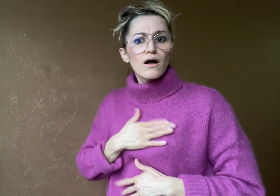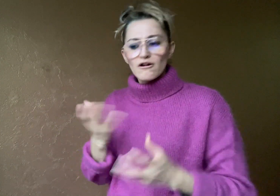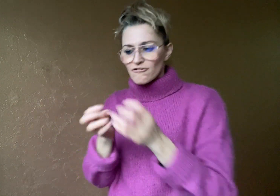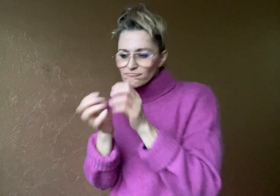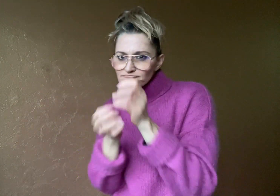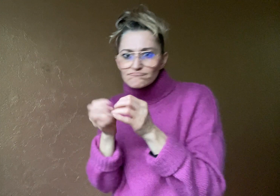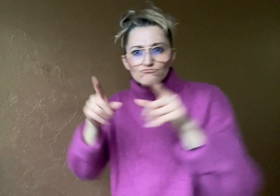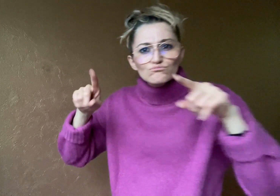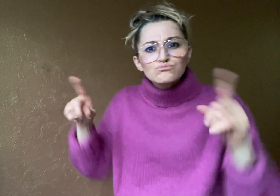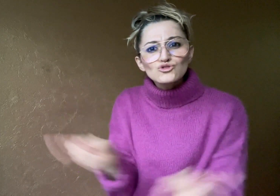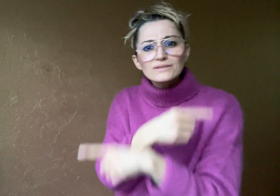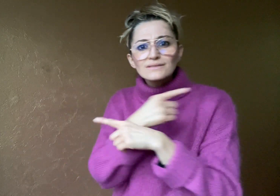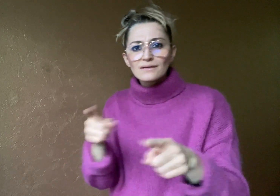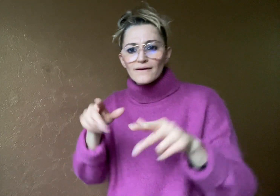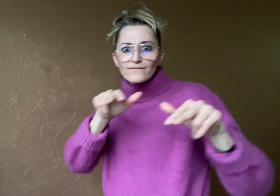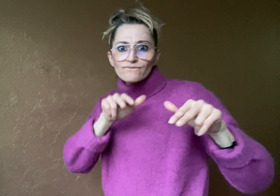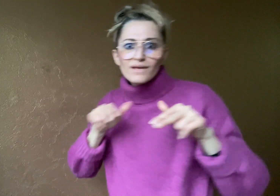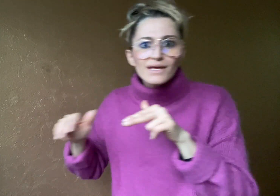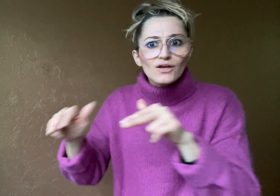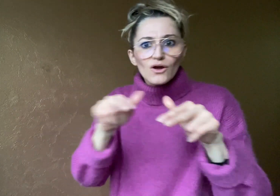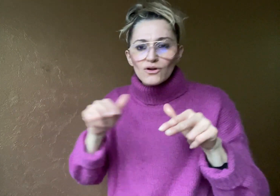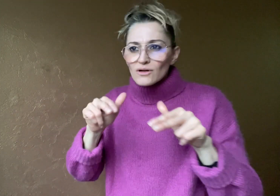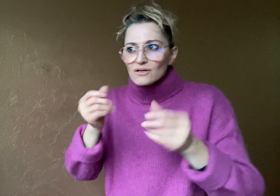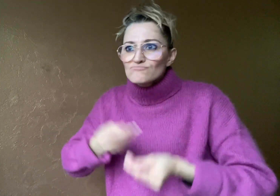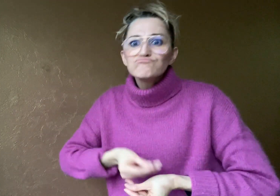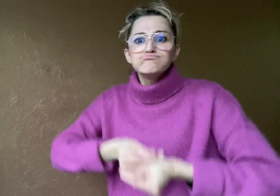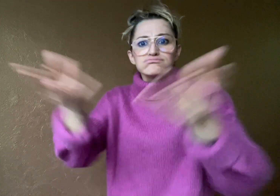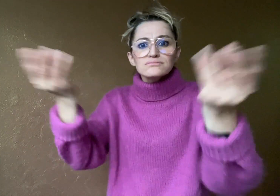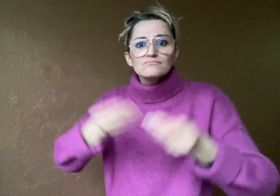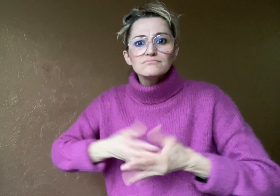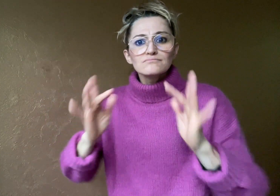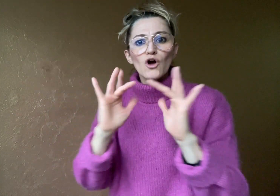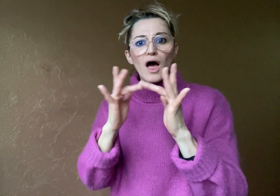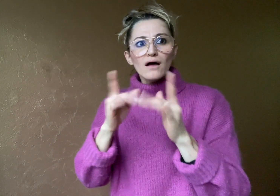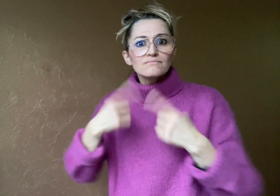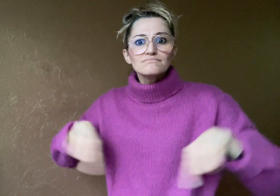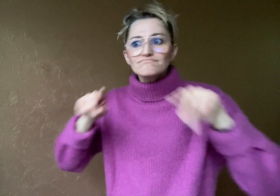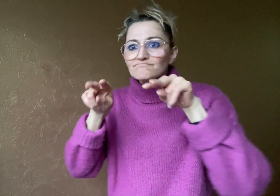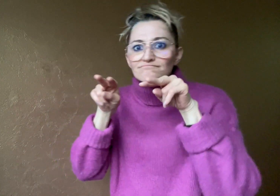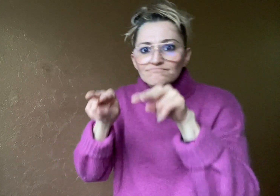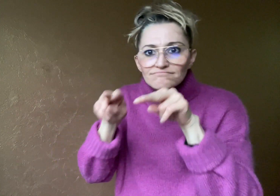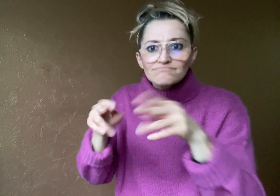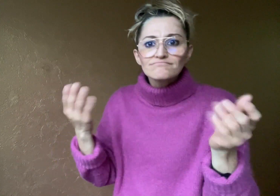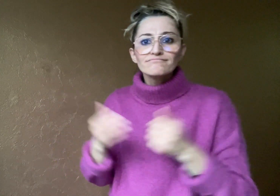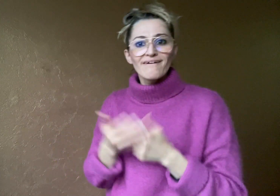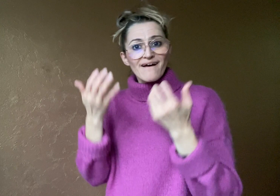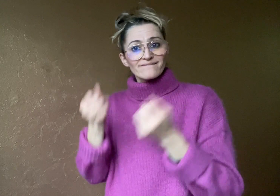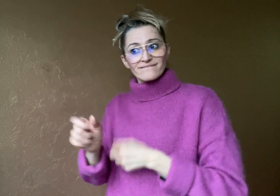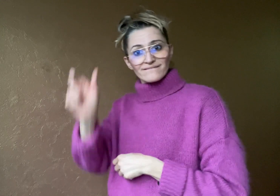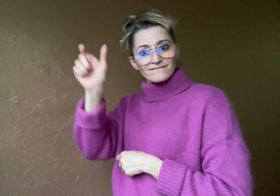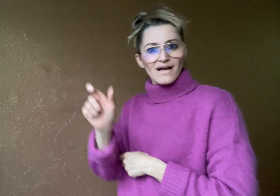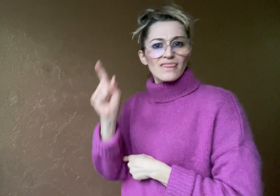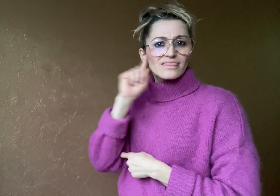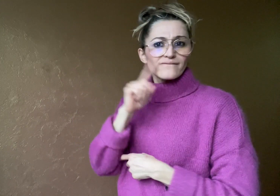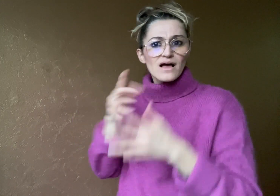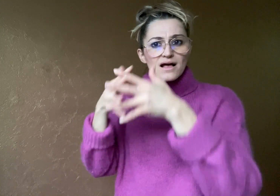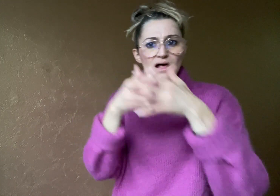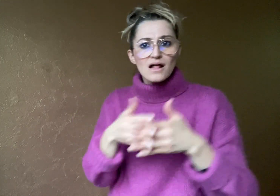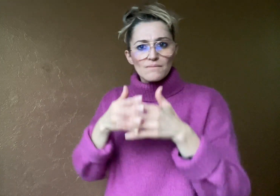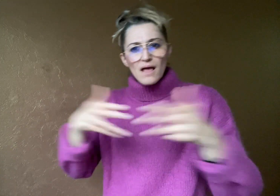them online. A Deaf American hip hop artist named Sean Forbes